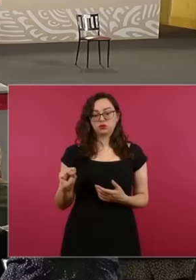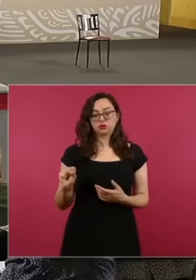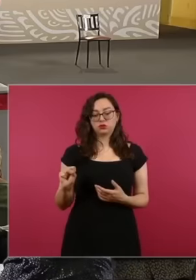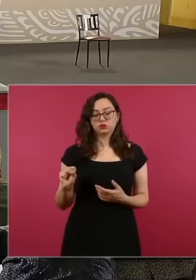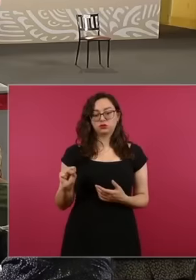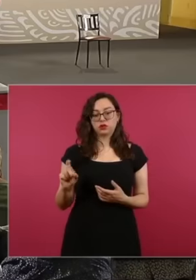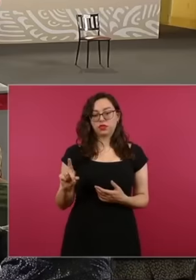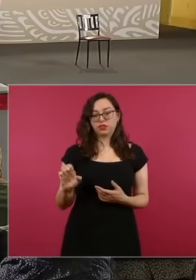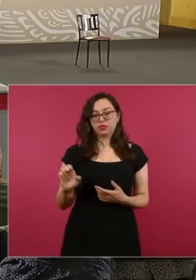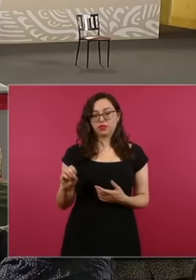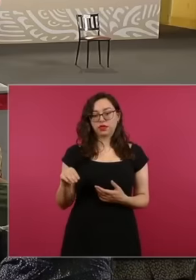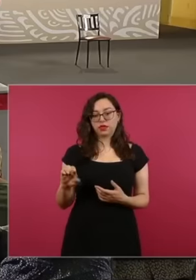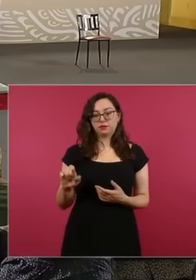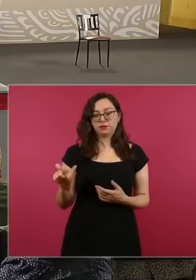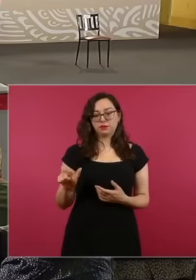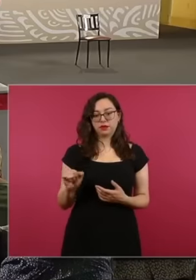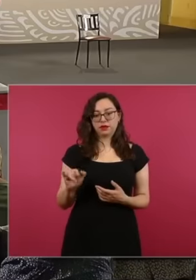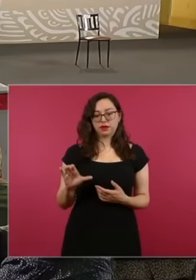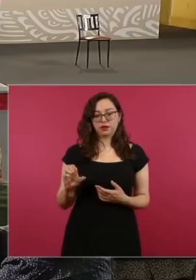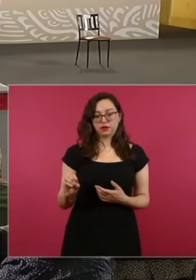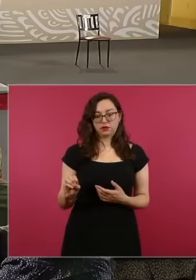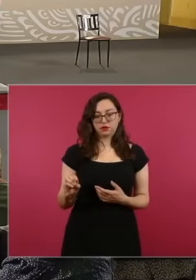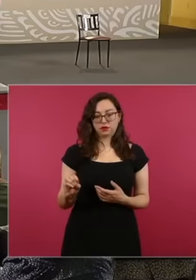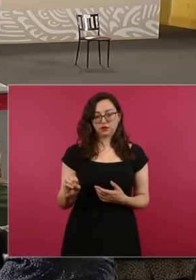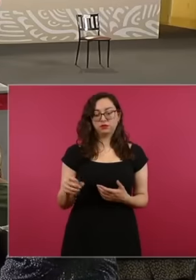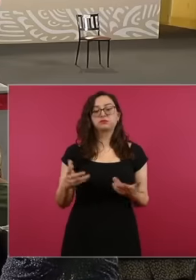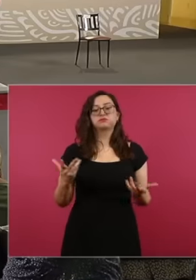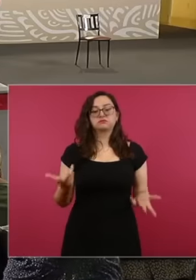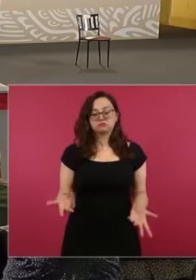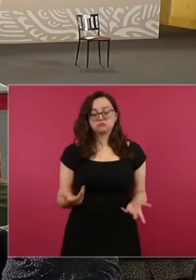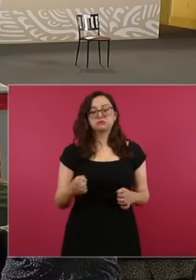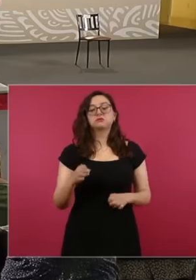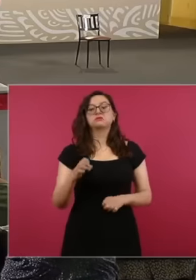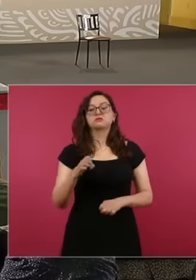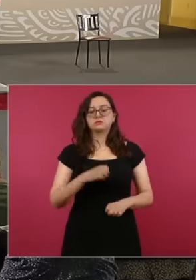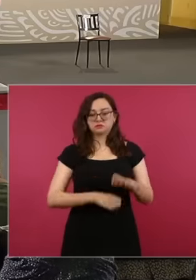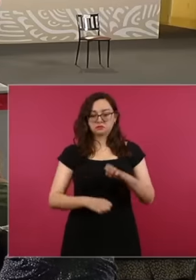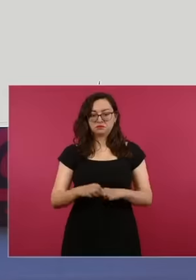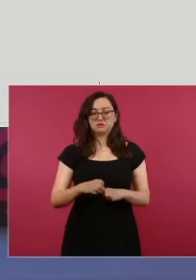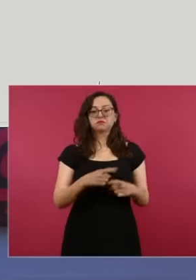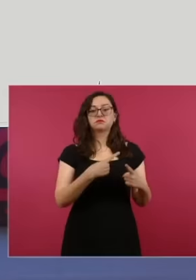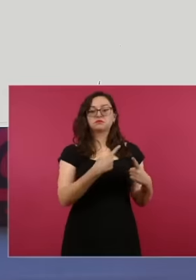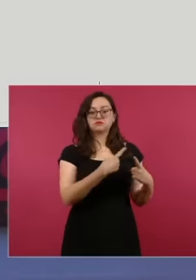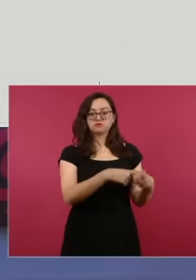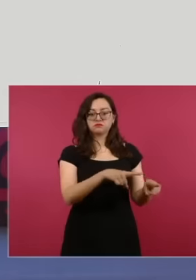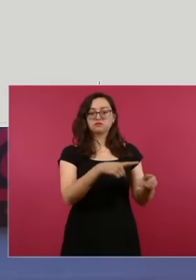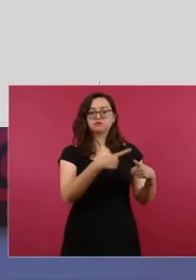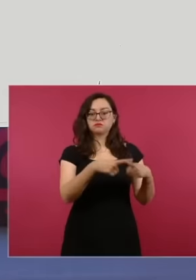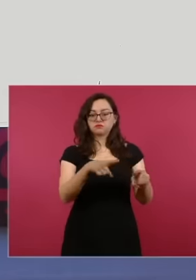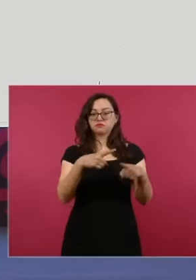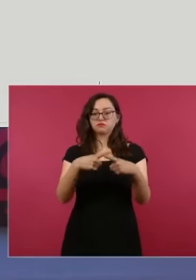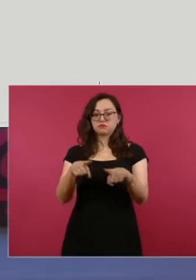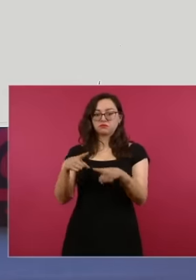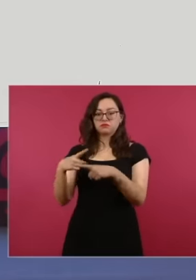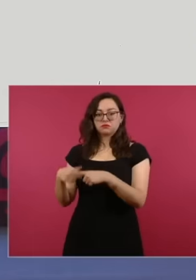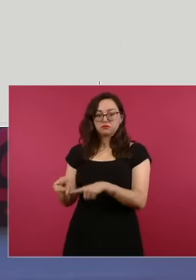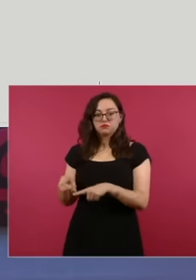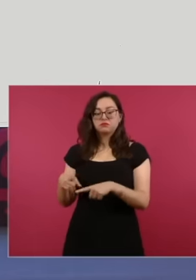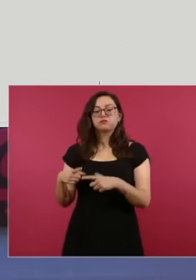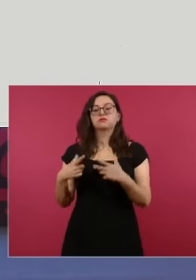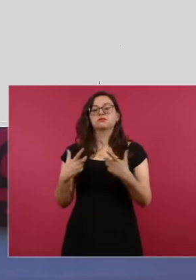Pemex acquired assets of the Industrial agronitrogenados plant that was property of this company